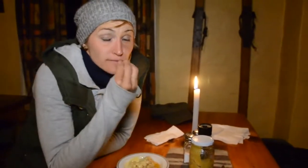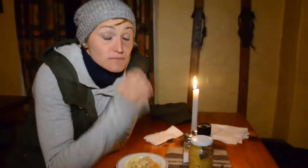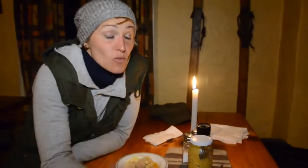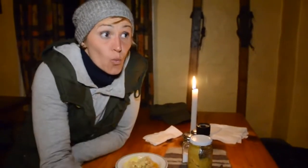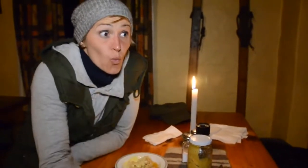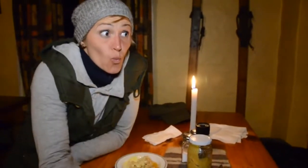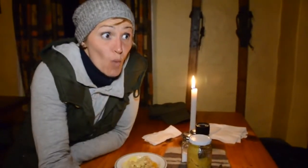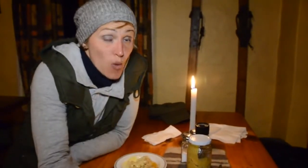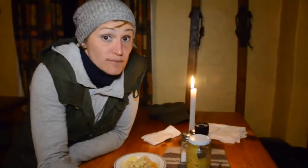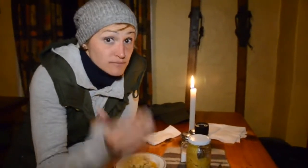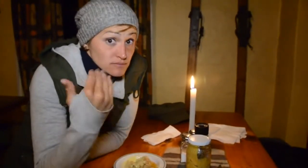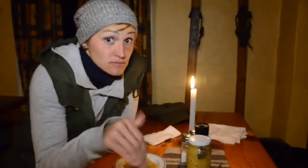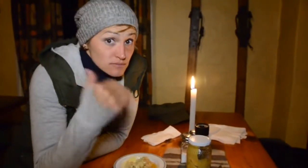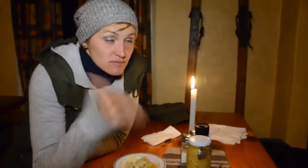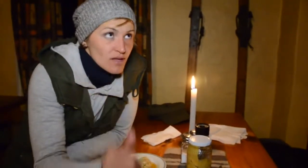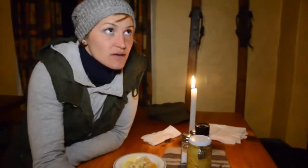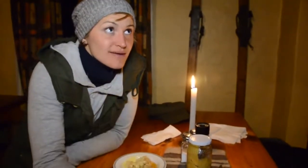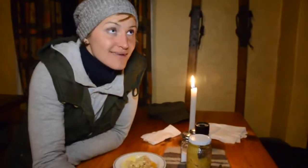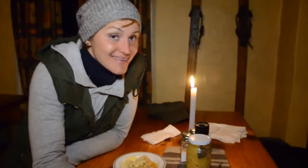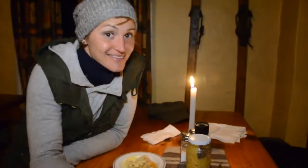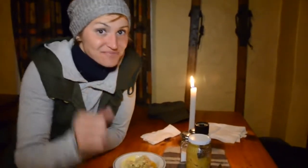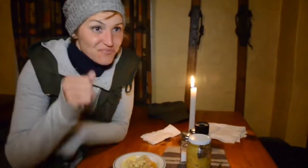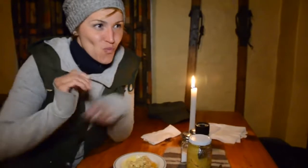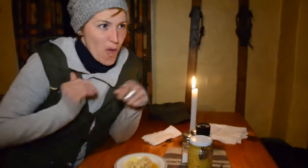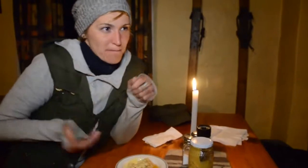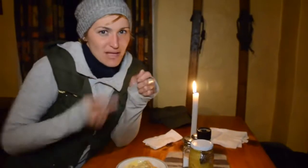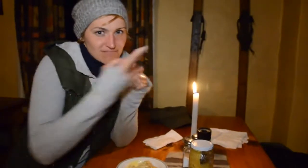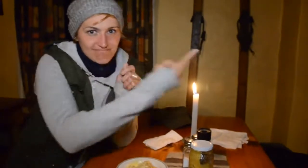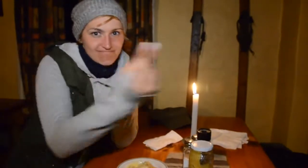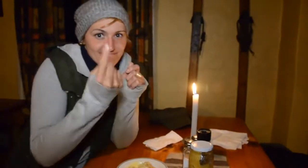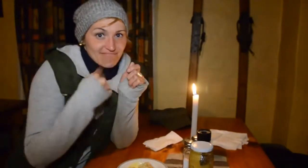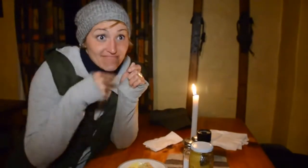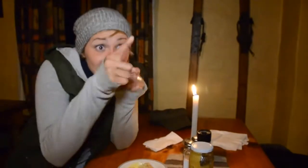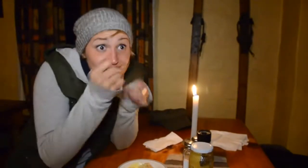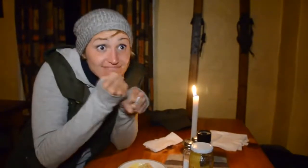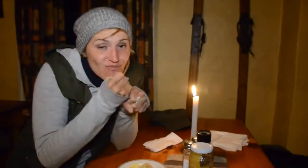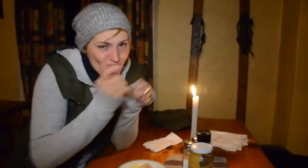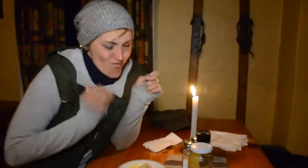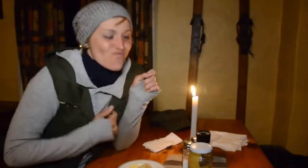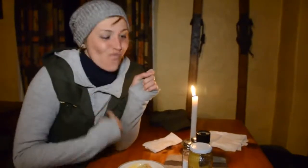Wow, the food is so delicious! When the woman came out to serve, I